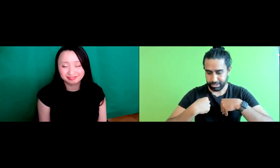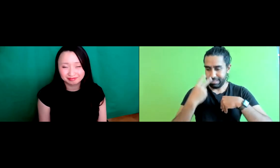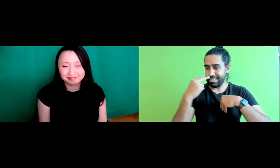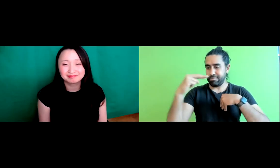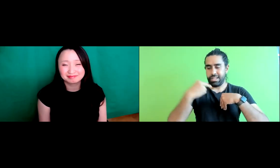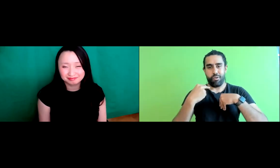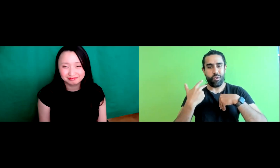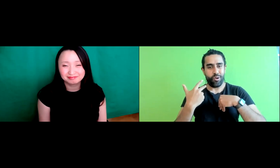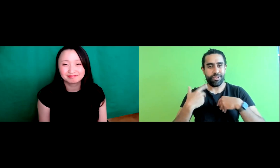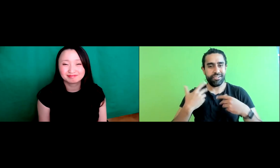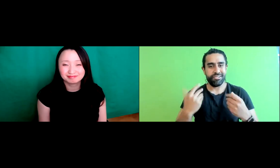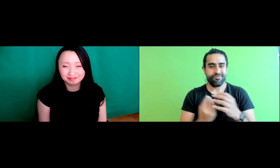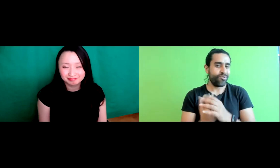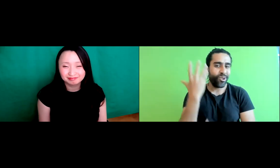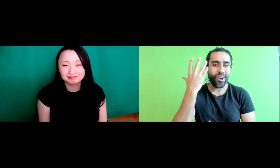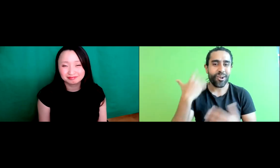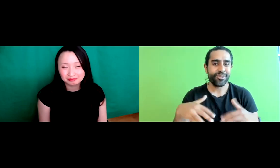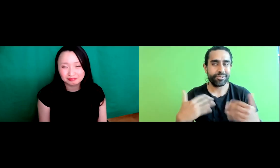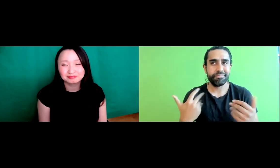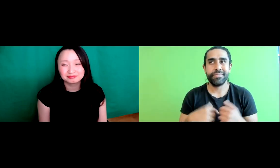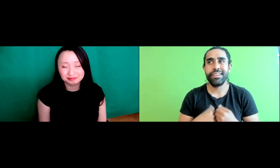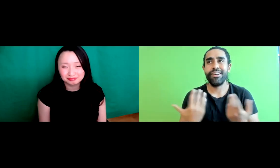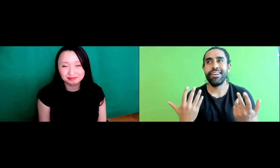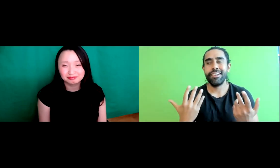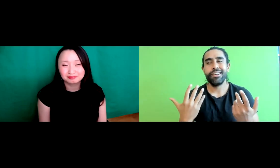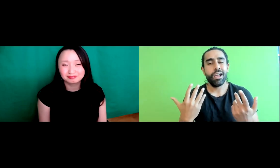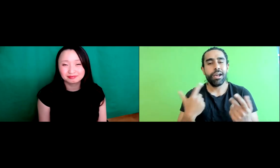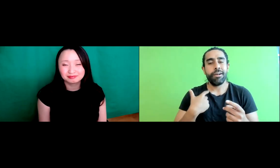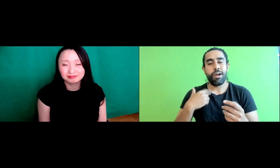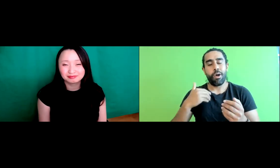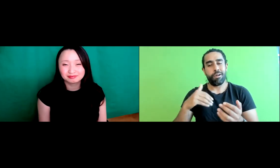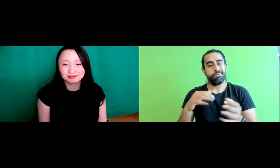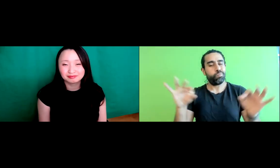and food and, you know, all of that and seeing that in myself.